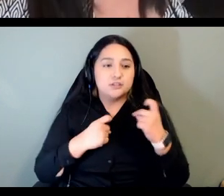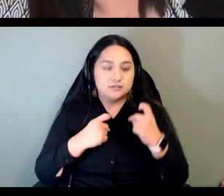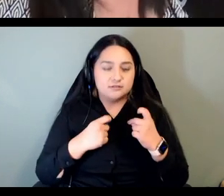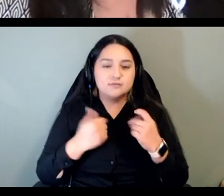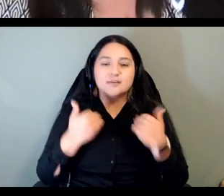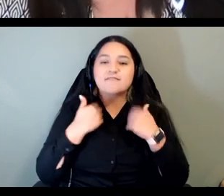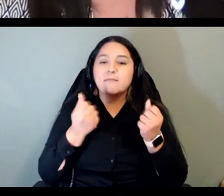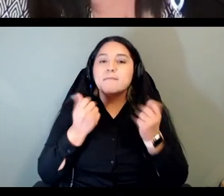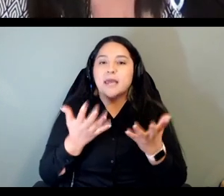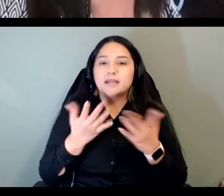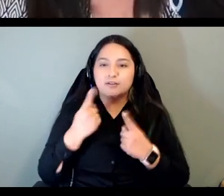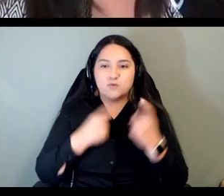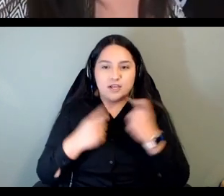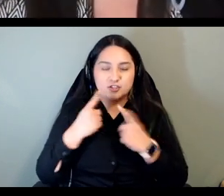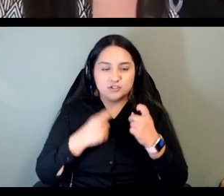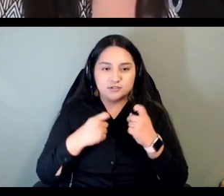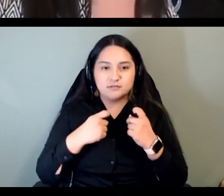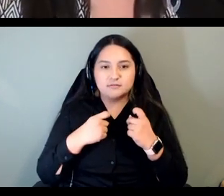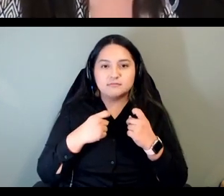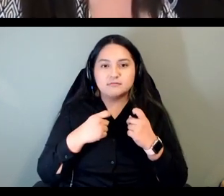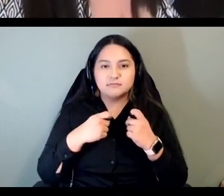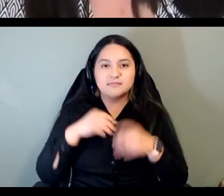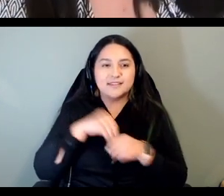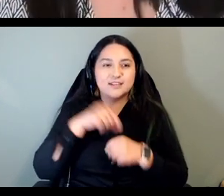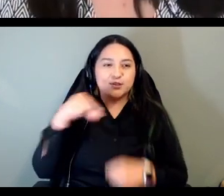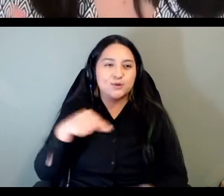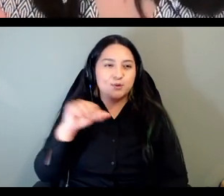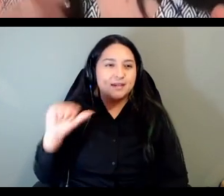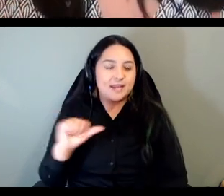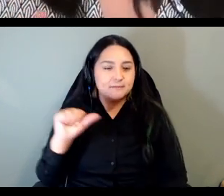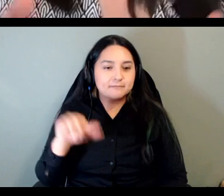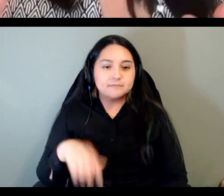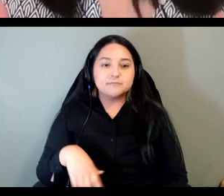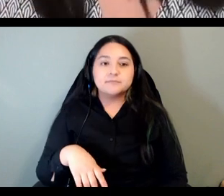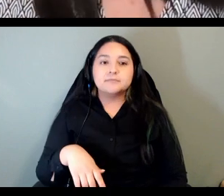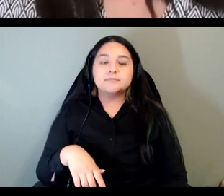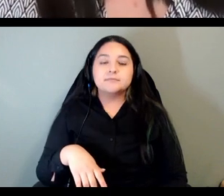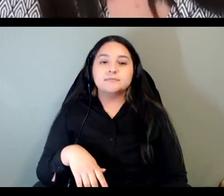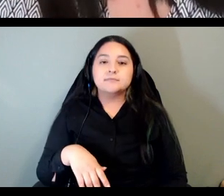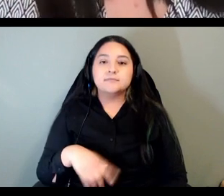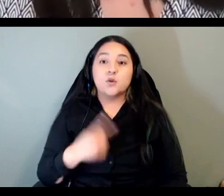coming in through the q a um and what you know one of the questions that i see coming